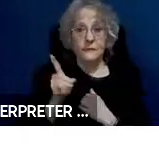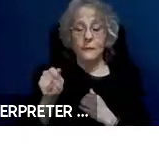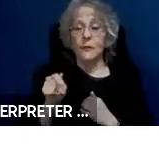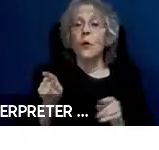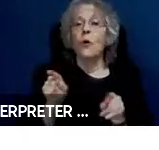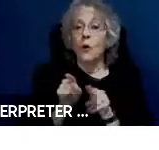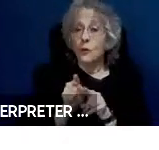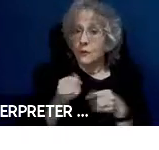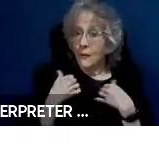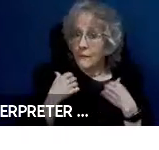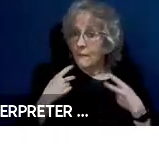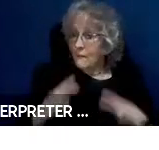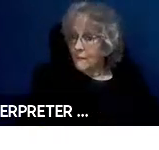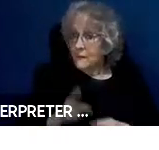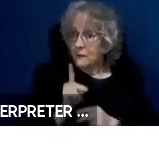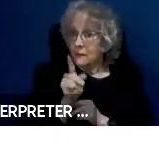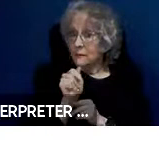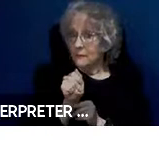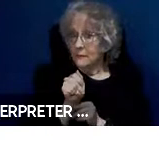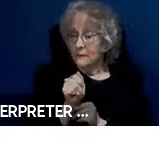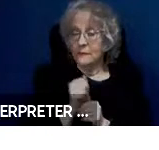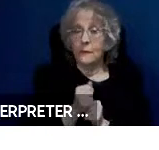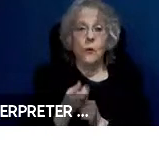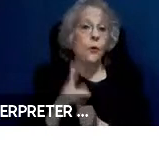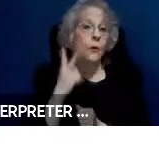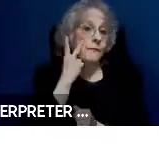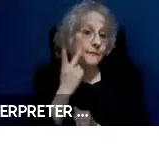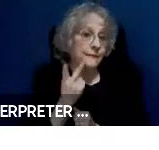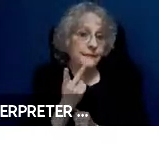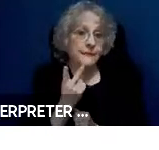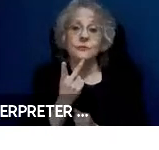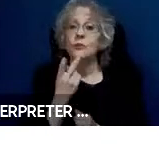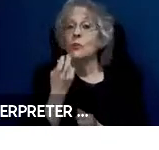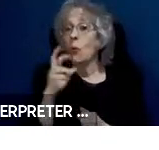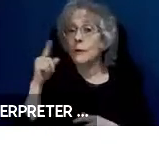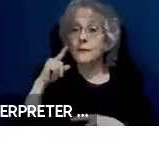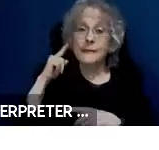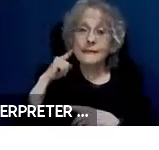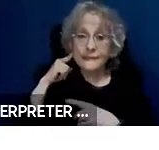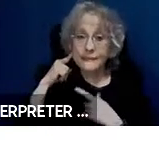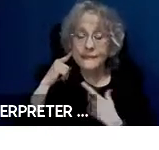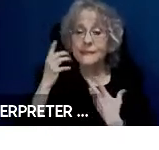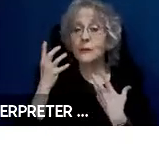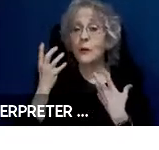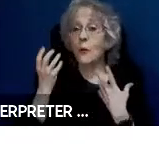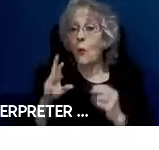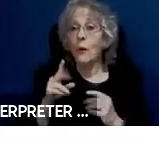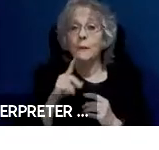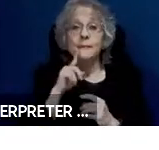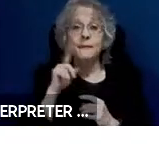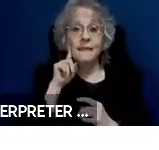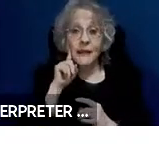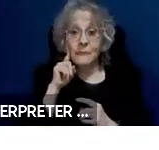a physical disability. Or vision or hearing, or they may be deaf and only speak in sign language